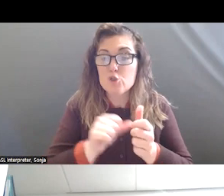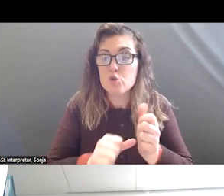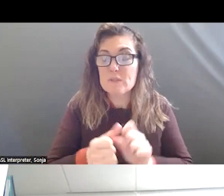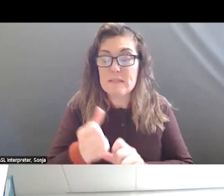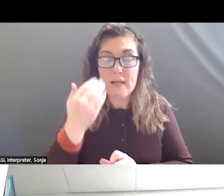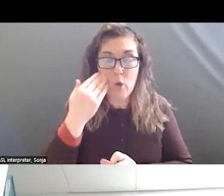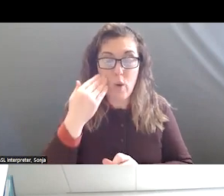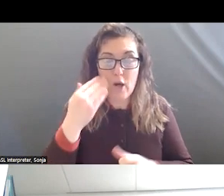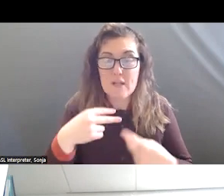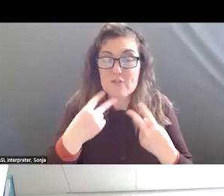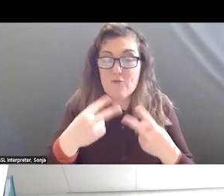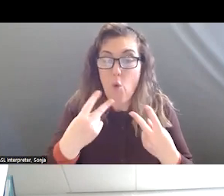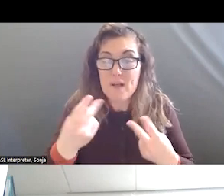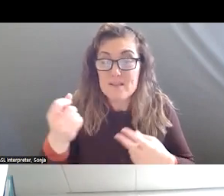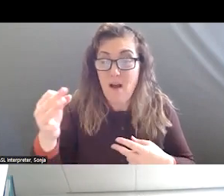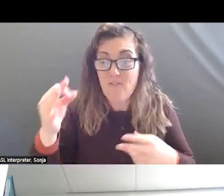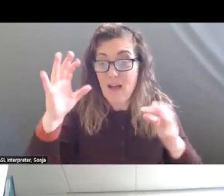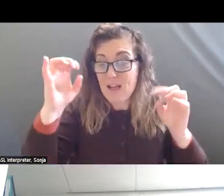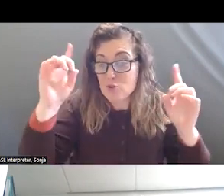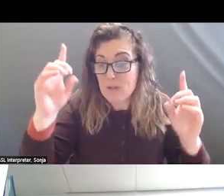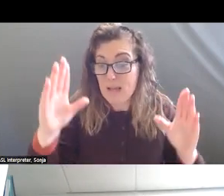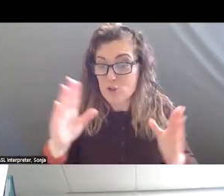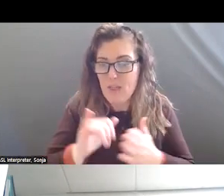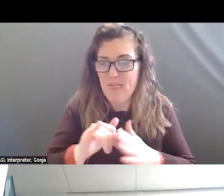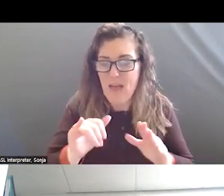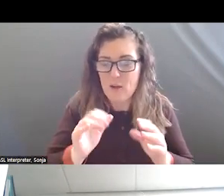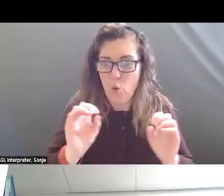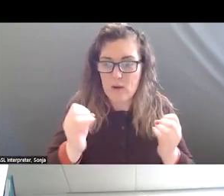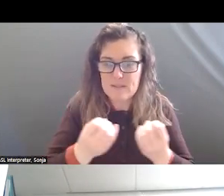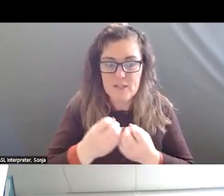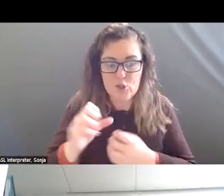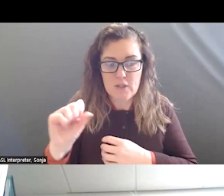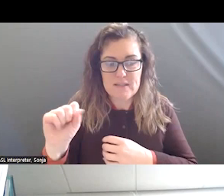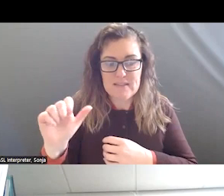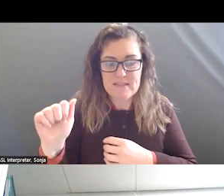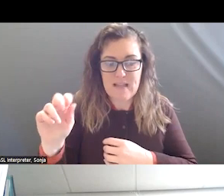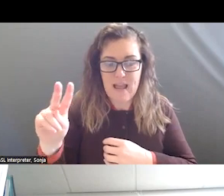OF EDUCATION ORGANIZATION, SAVE, HAS RECENTLY POSTED